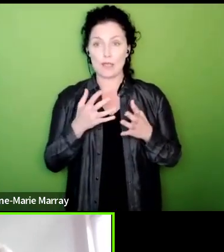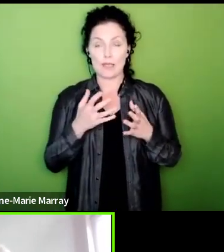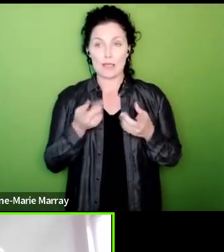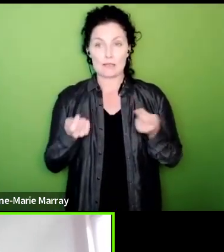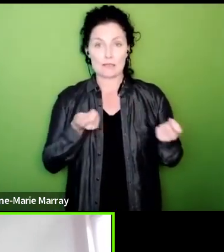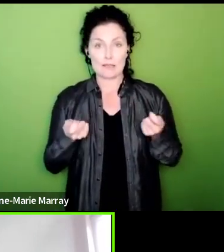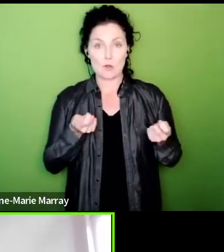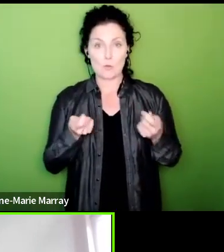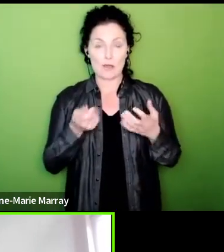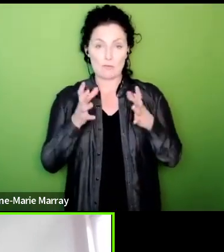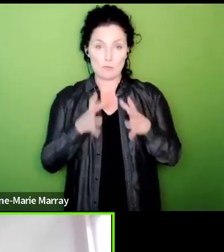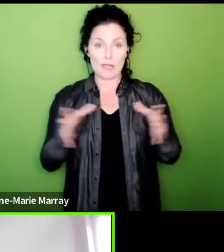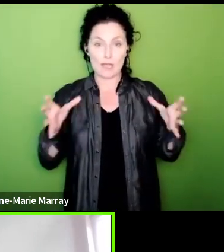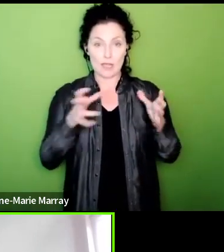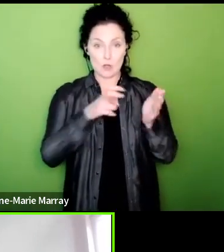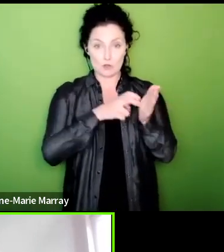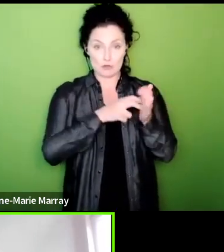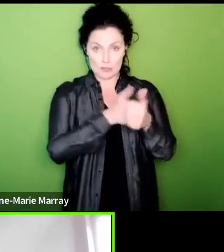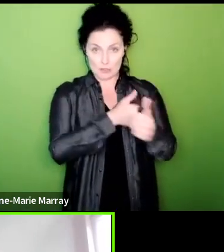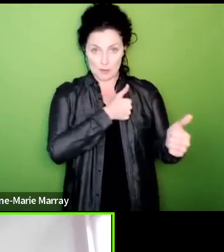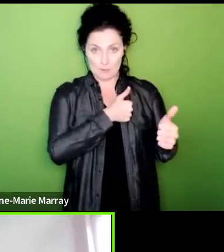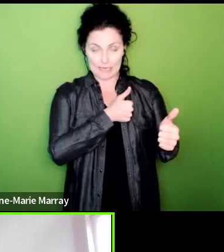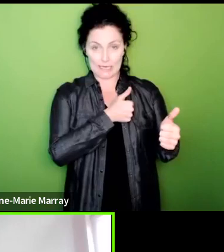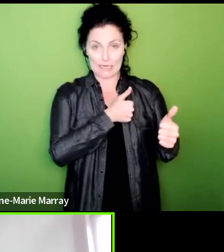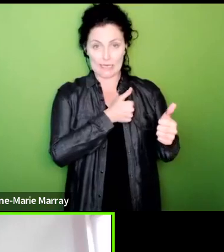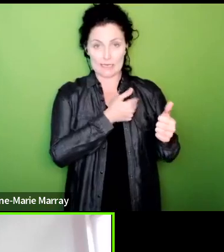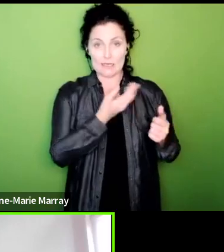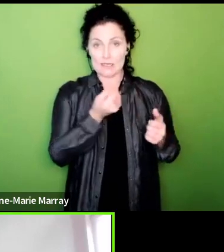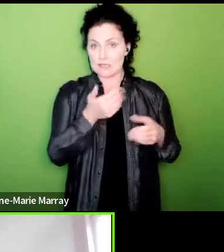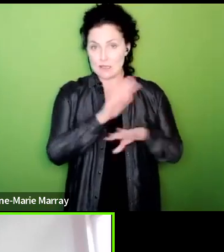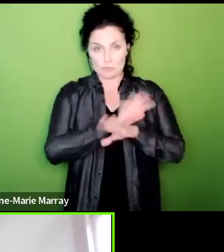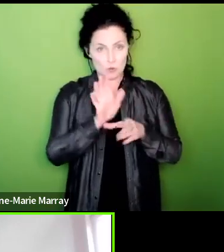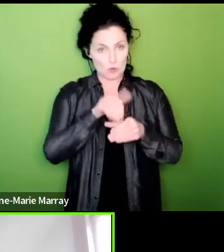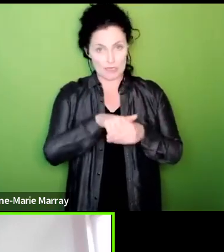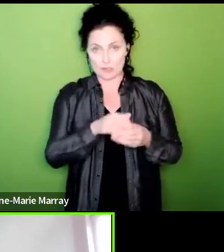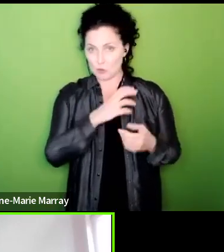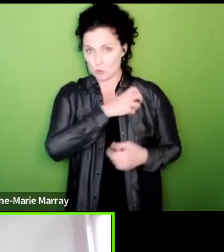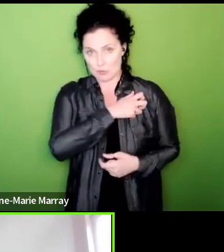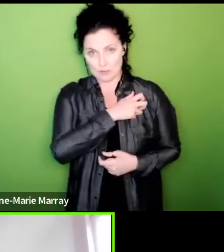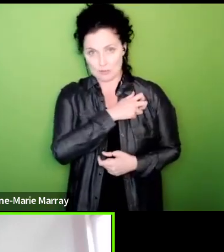in PCS some of them in other unions and obviously some are not in any unions at all uh I think it